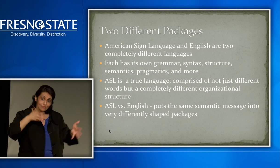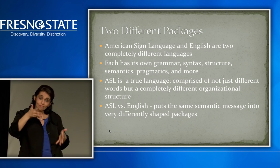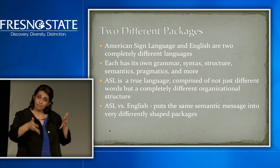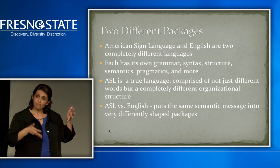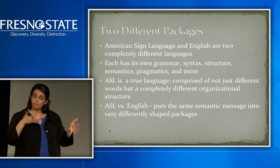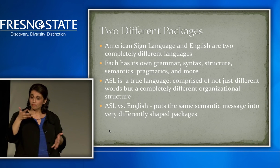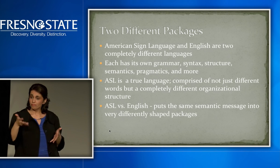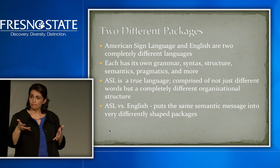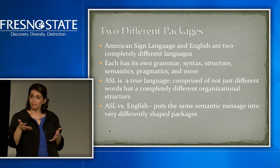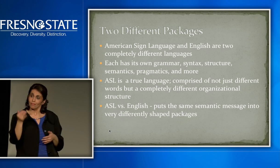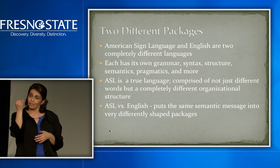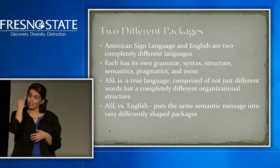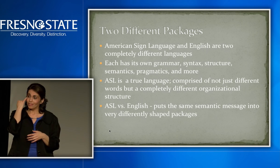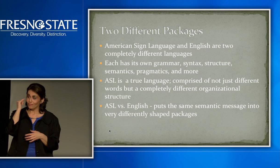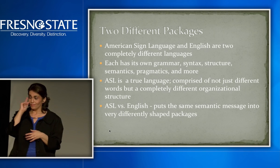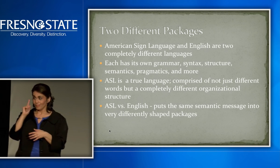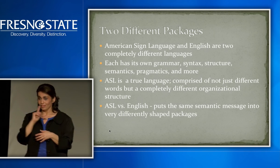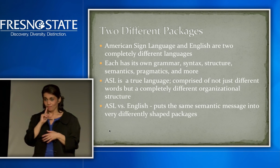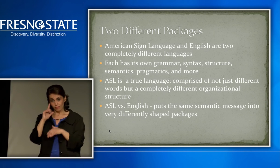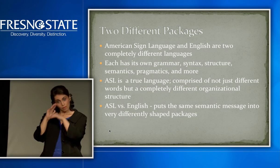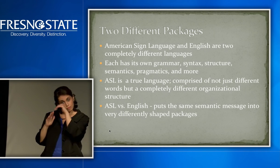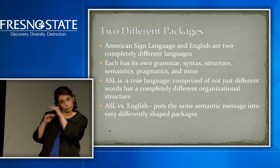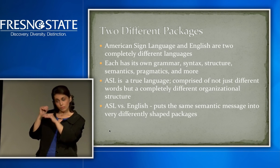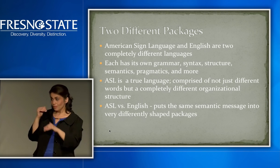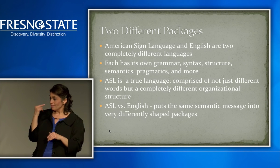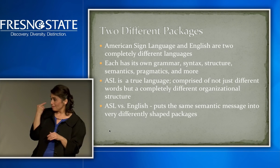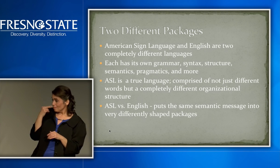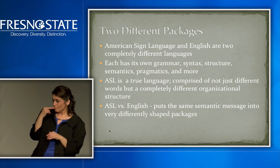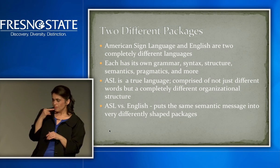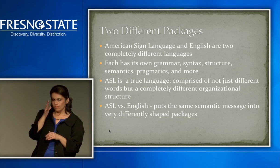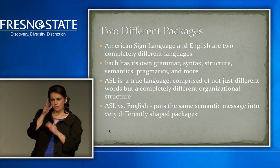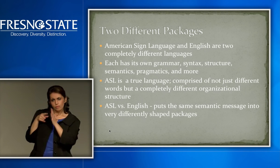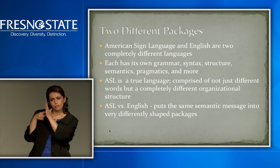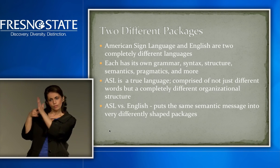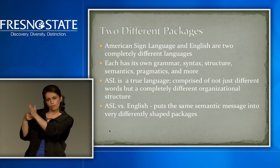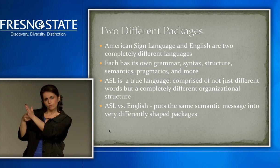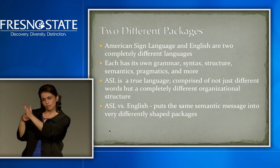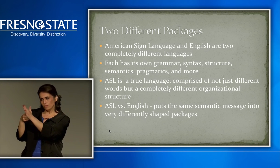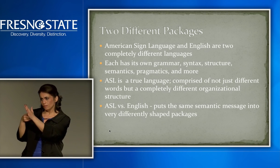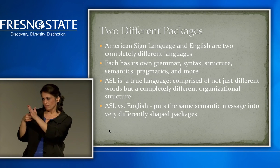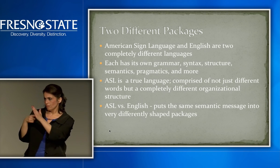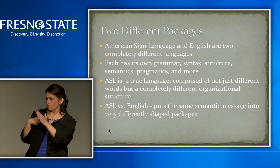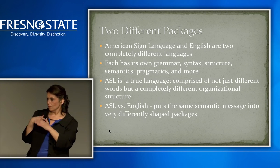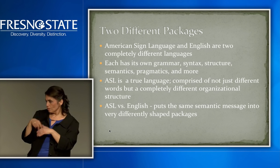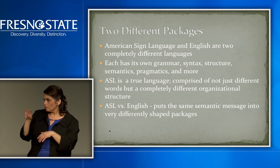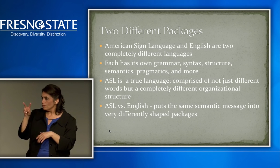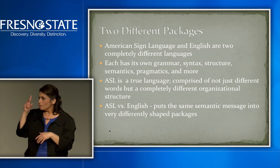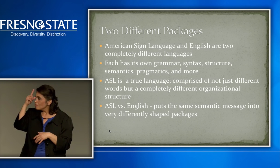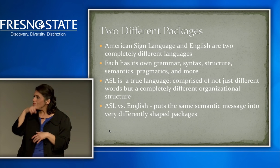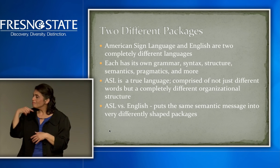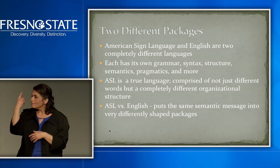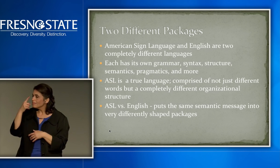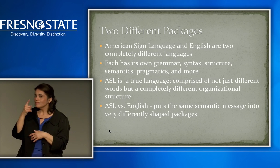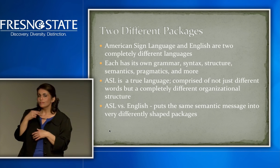You can gesture. If the deaf person is comfortable with lip reading and speech reading, he or she will